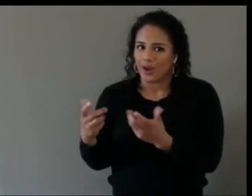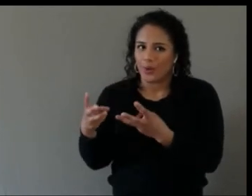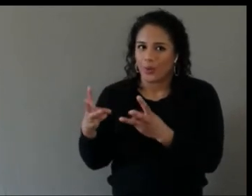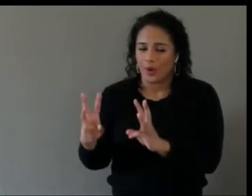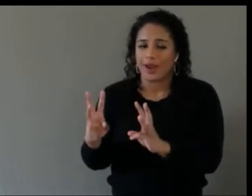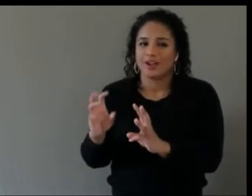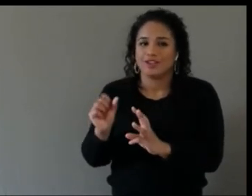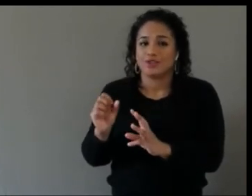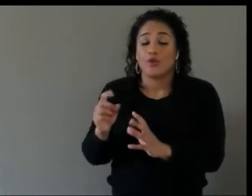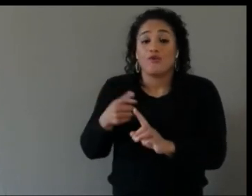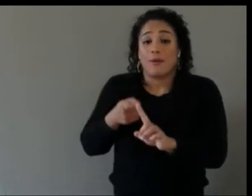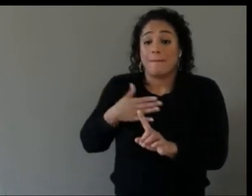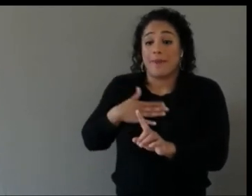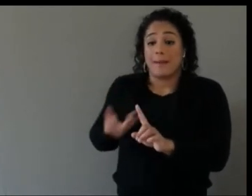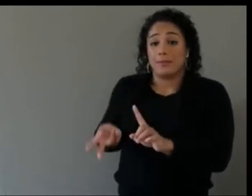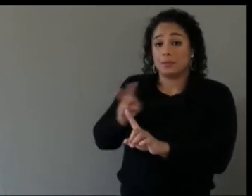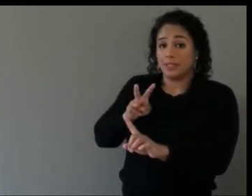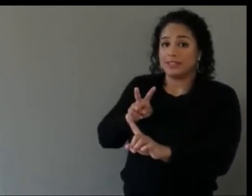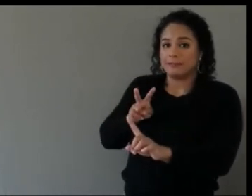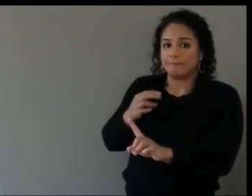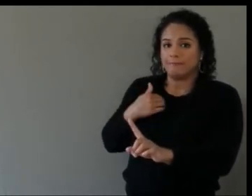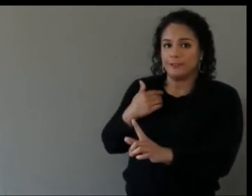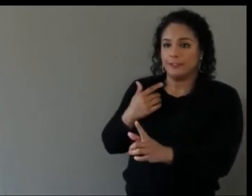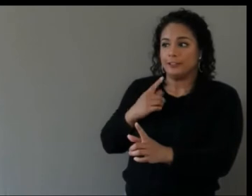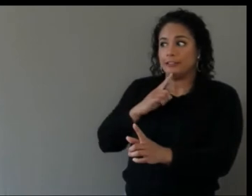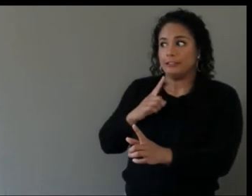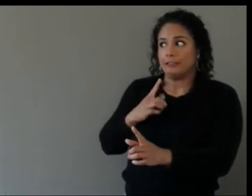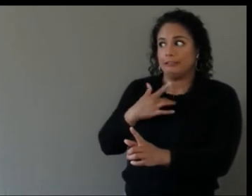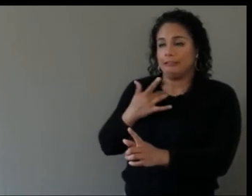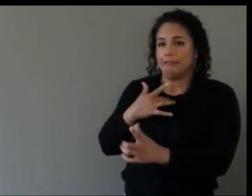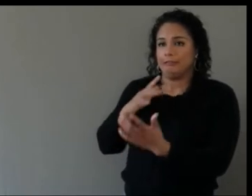I don't have really a great answer, but it is definitely something everyone's trying